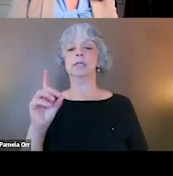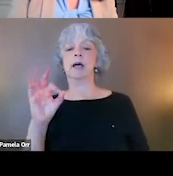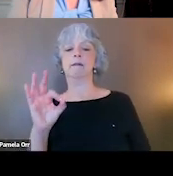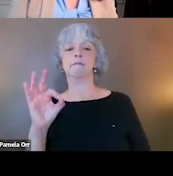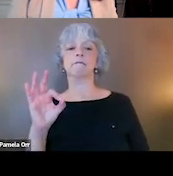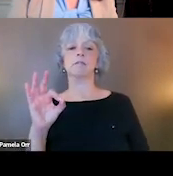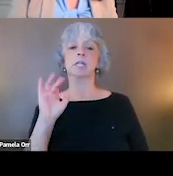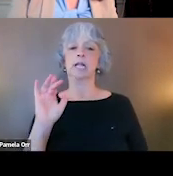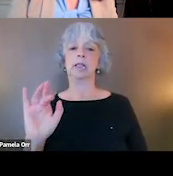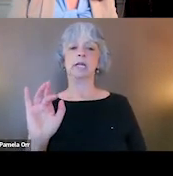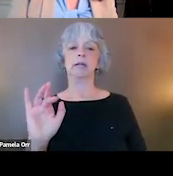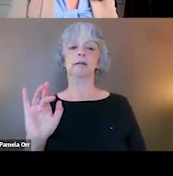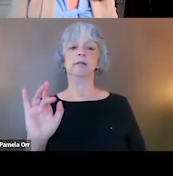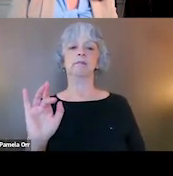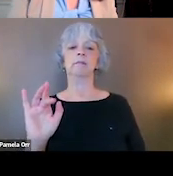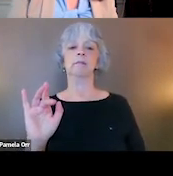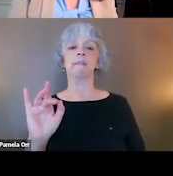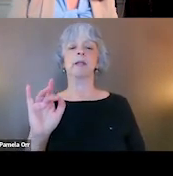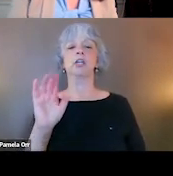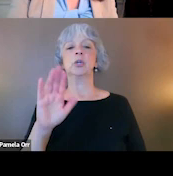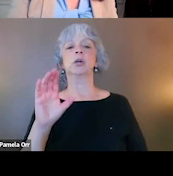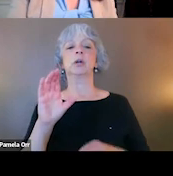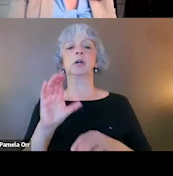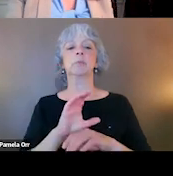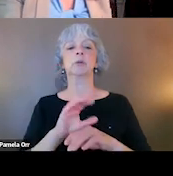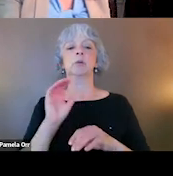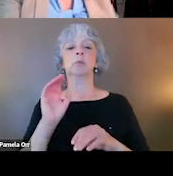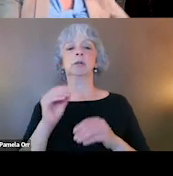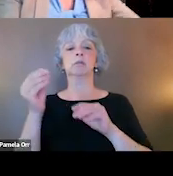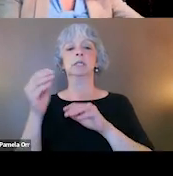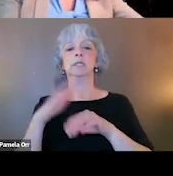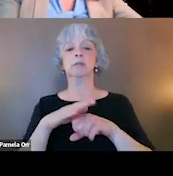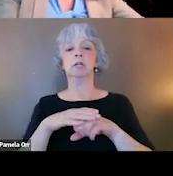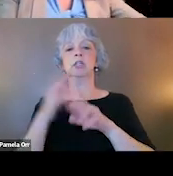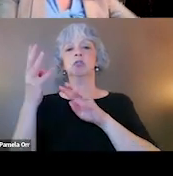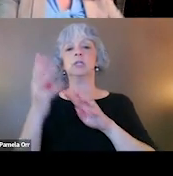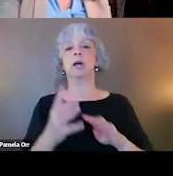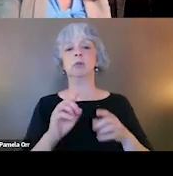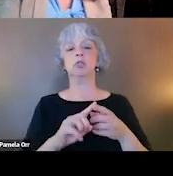You can click it and then your computer will prompt you to download that to your computer